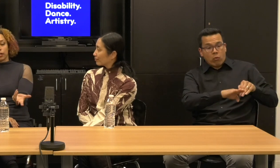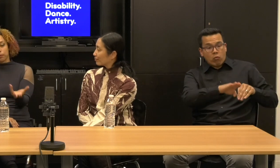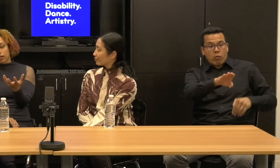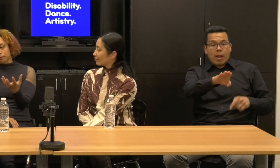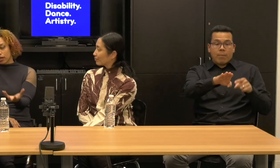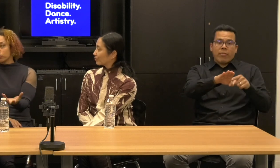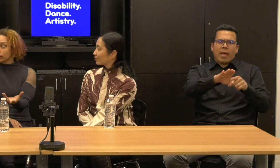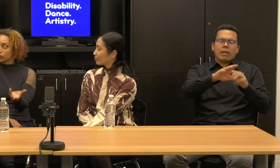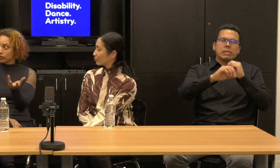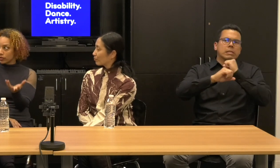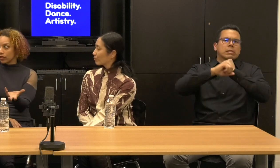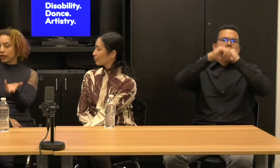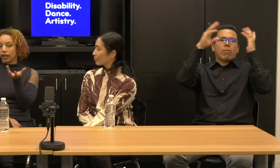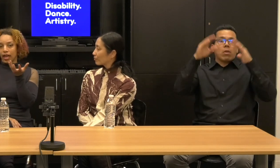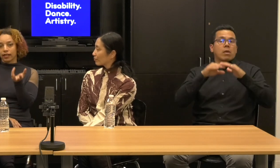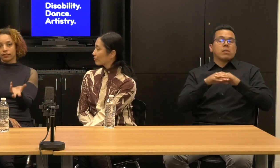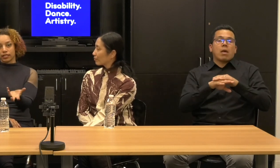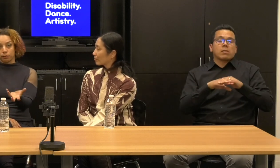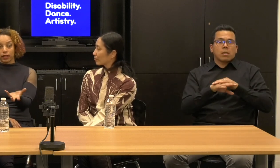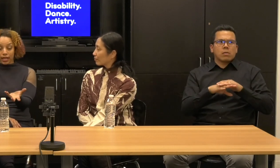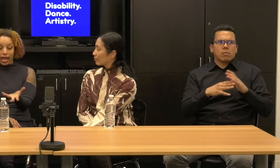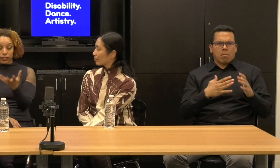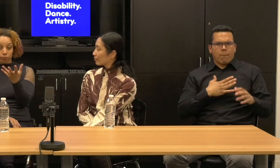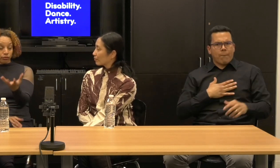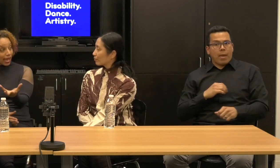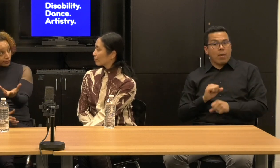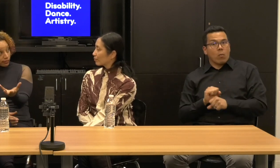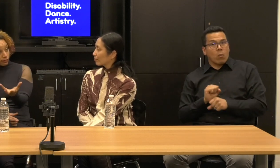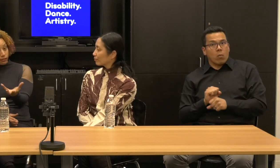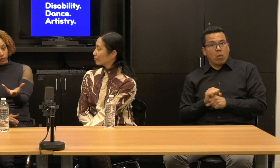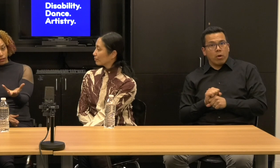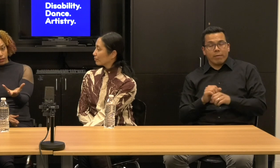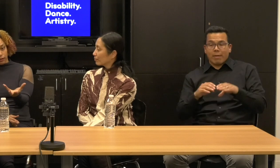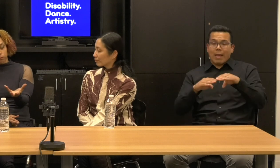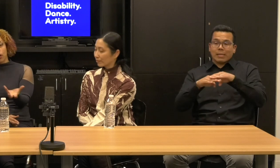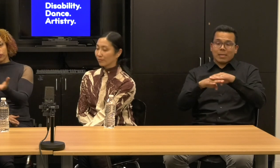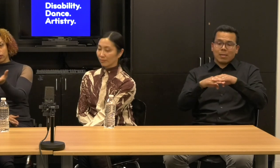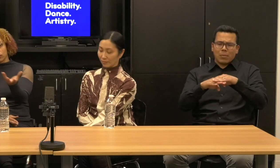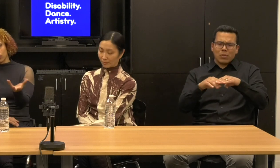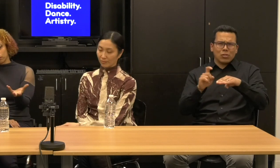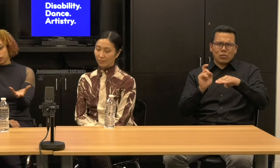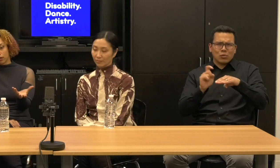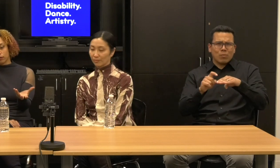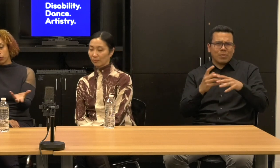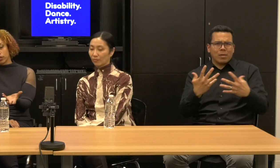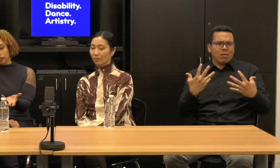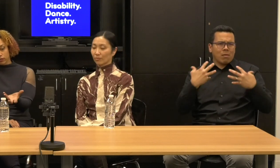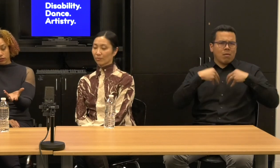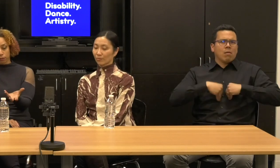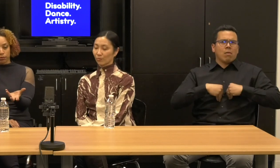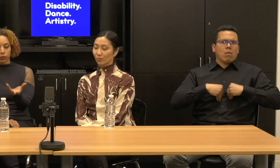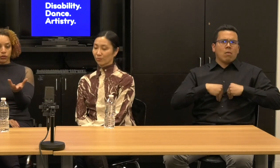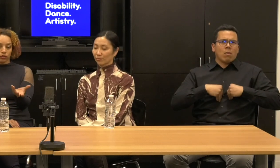And part of my work is to consider accessibility as a practice, both in terms of audience,